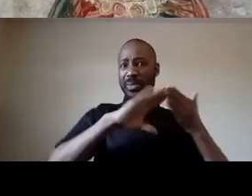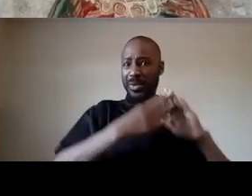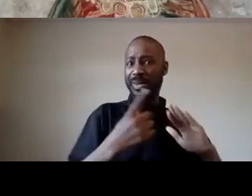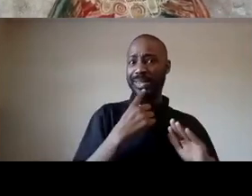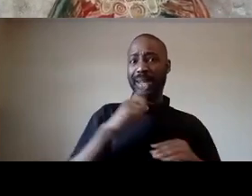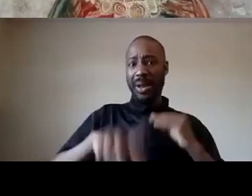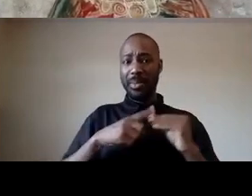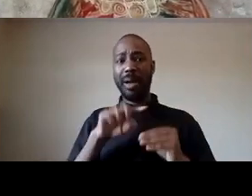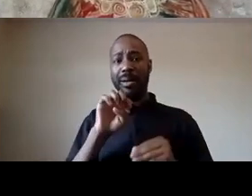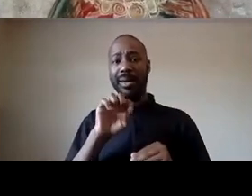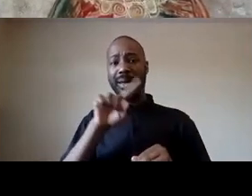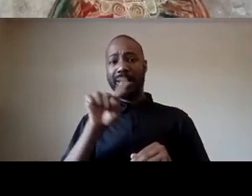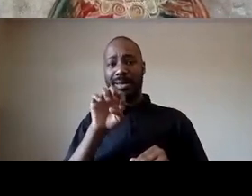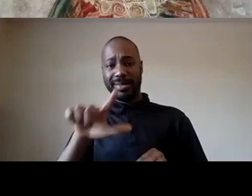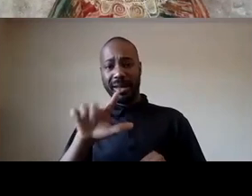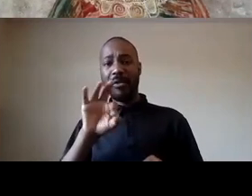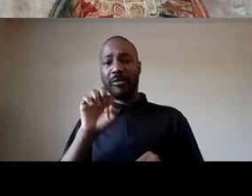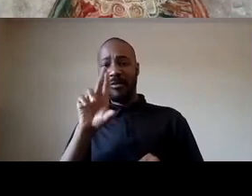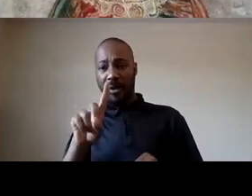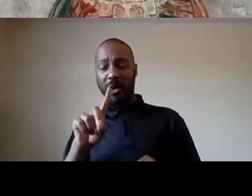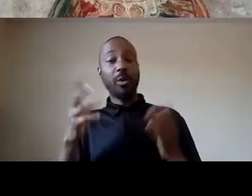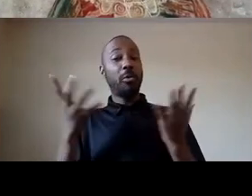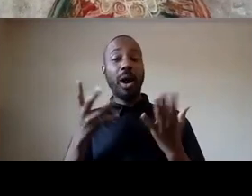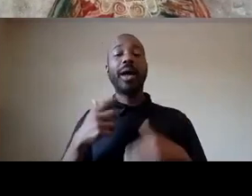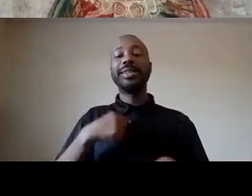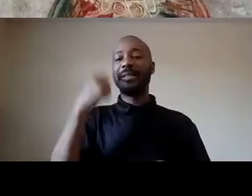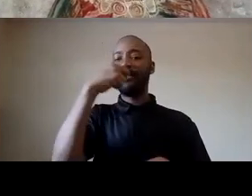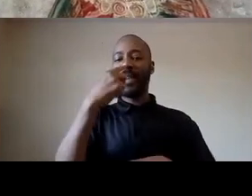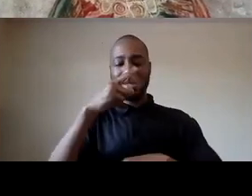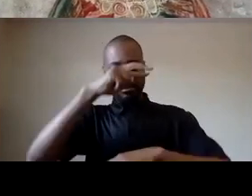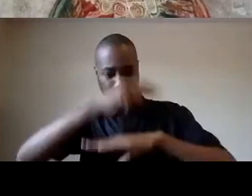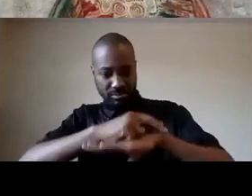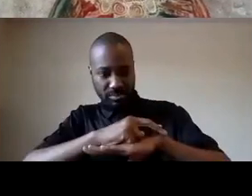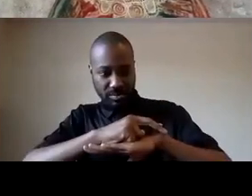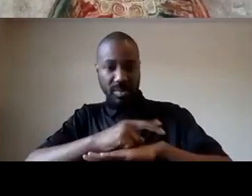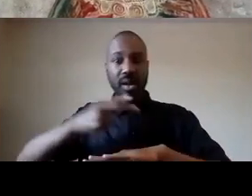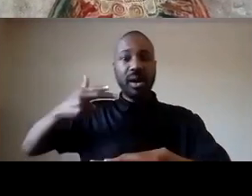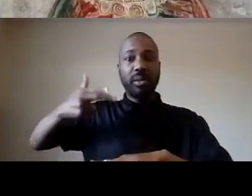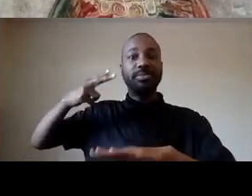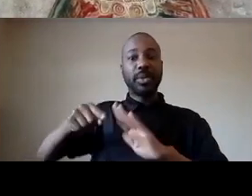was murdered face down in the streets and police officers charlton wampler and